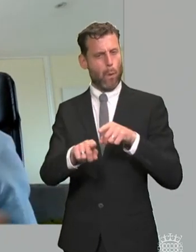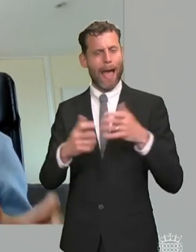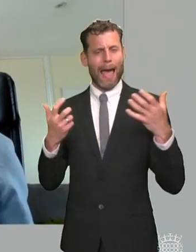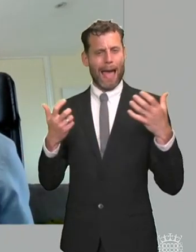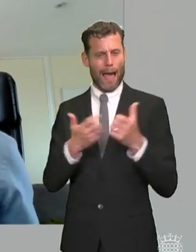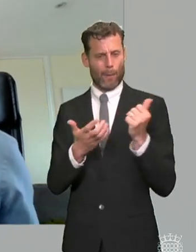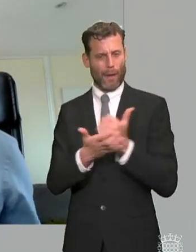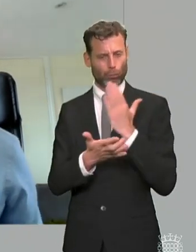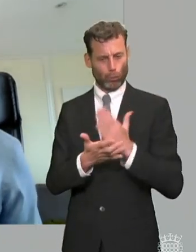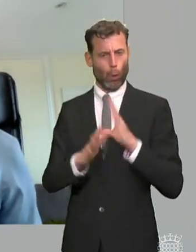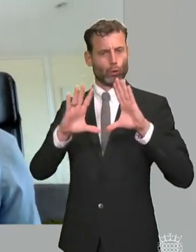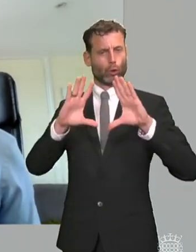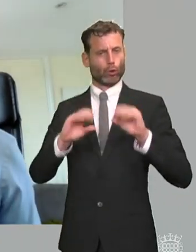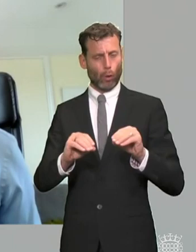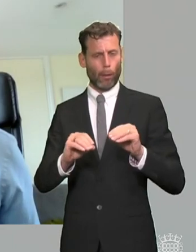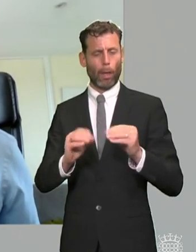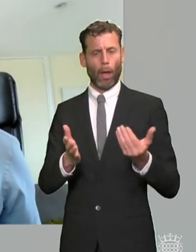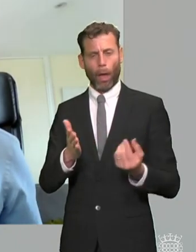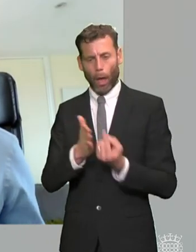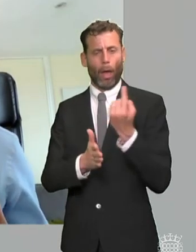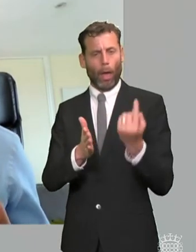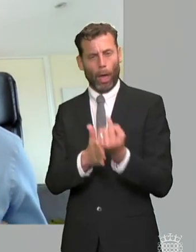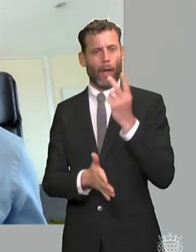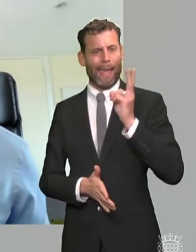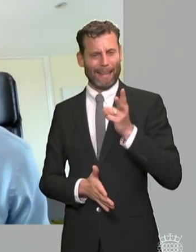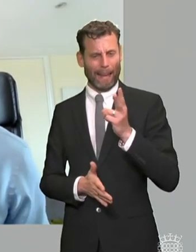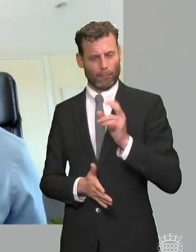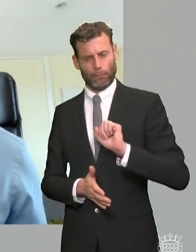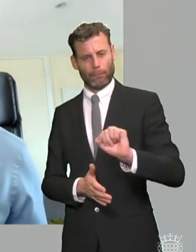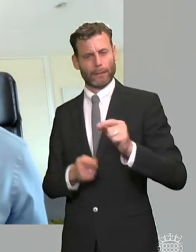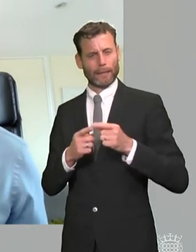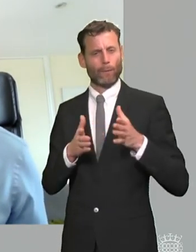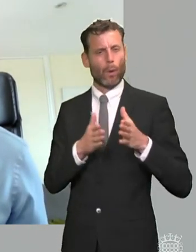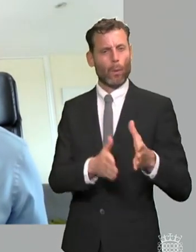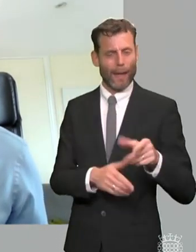and for me those those i think and for our members those are the two key issues in the sense of